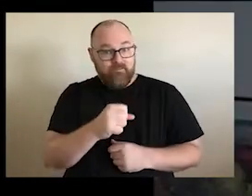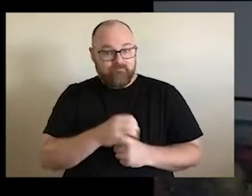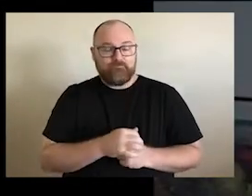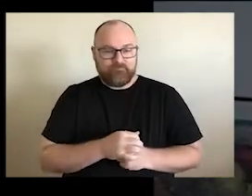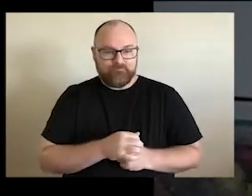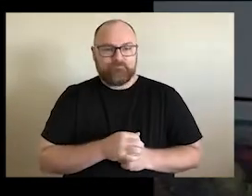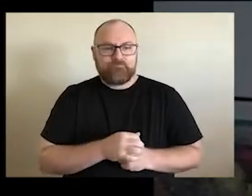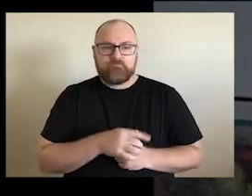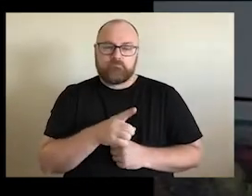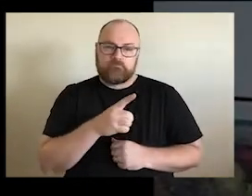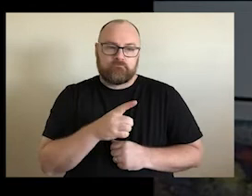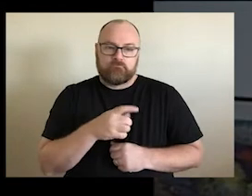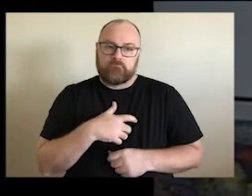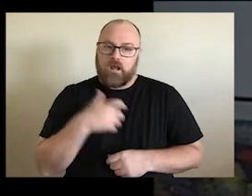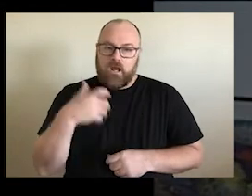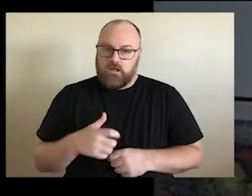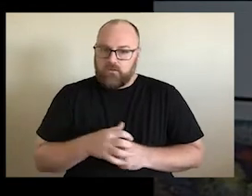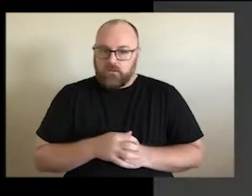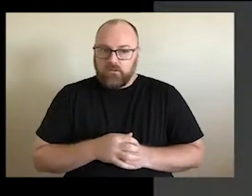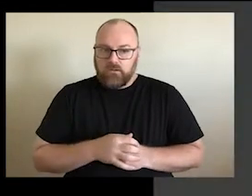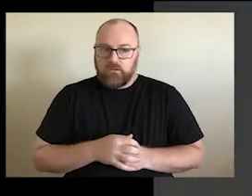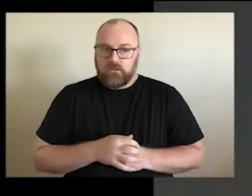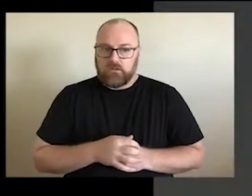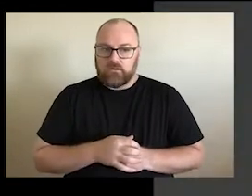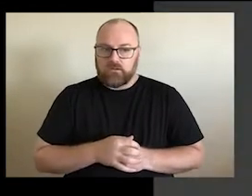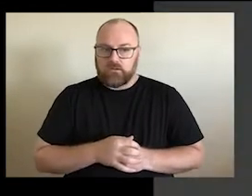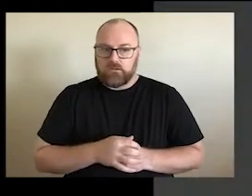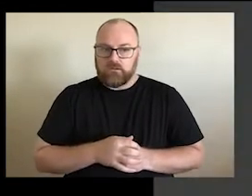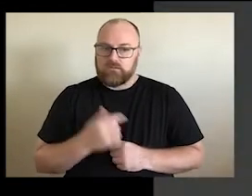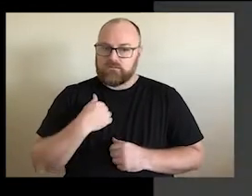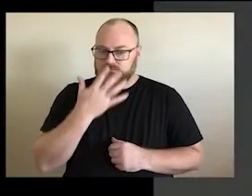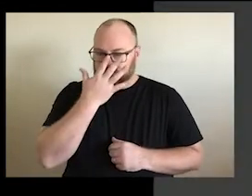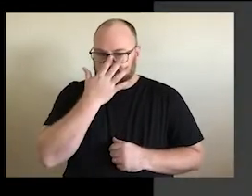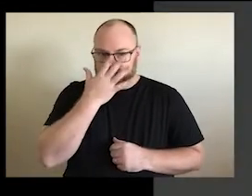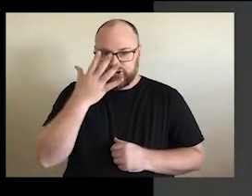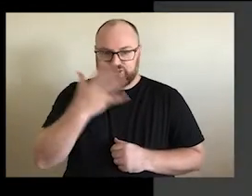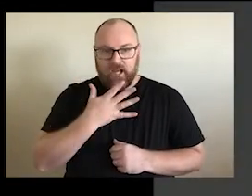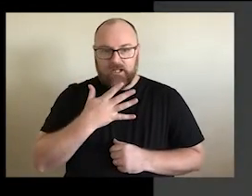man. Got up. He was that angry as a shame on me, being a resident in this country.